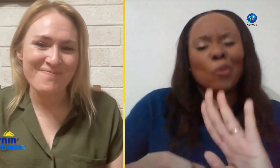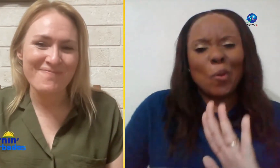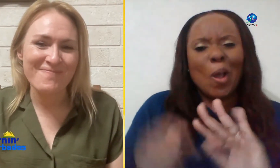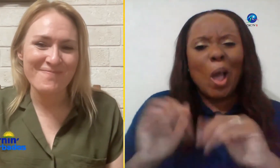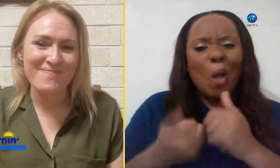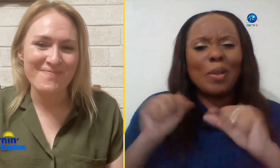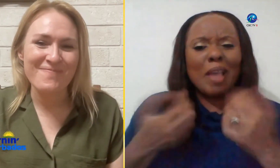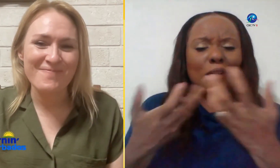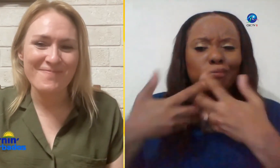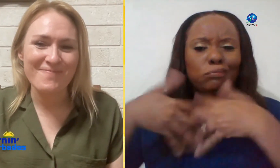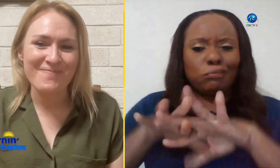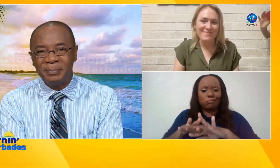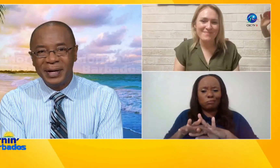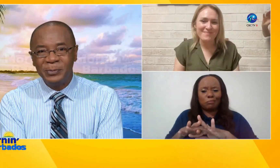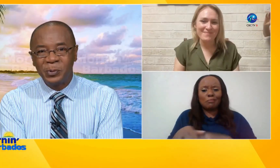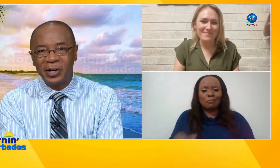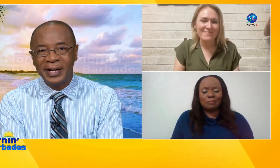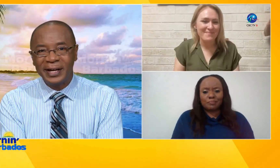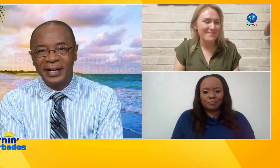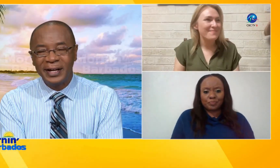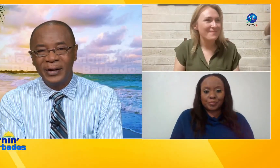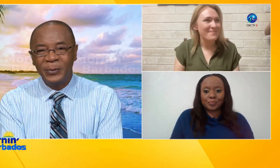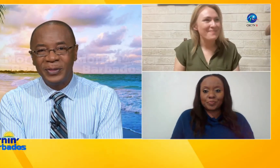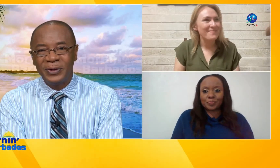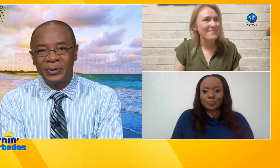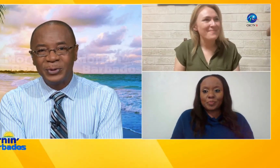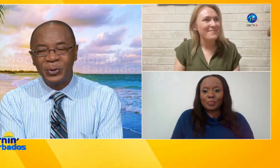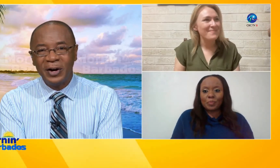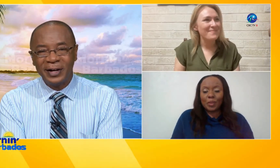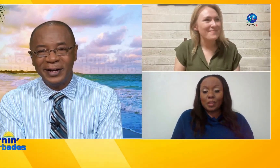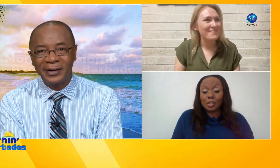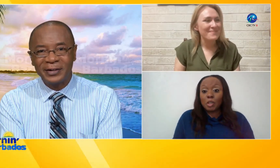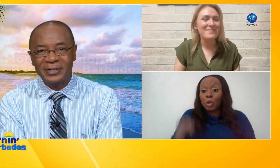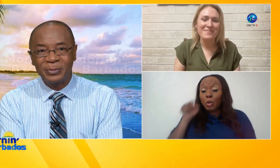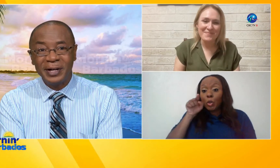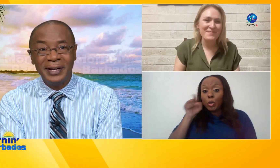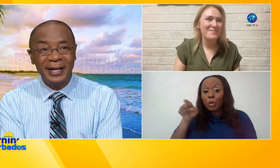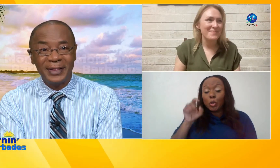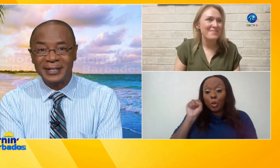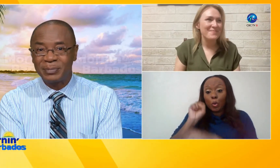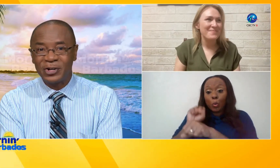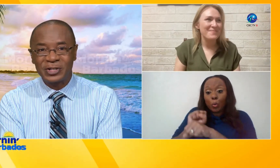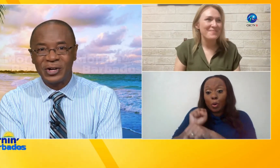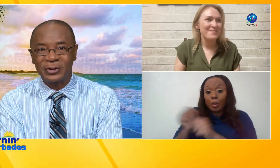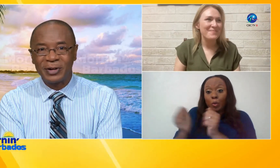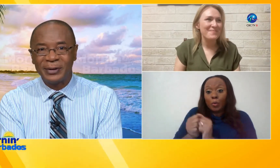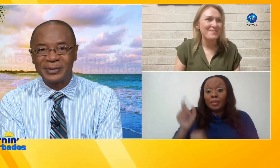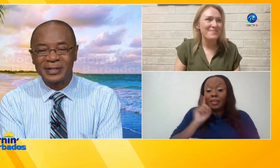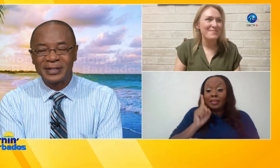to Barbados how has it been working with those who are here to really get this project on the ground